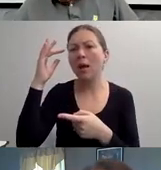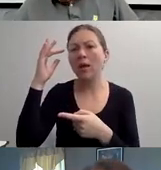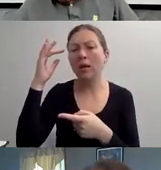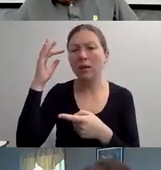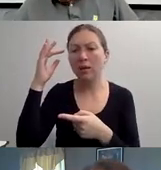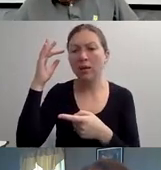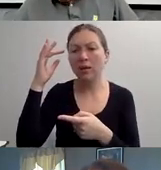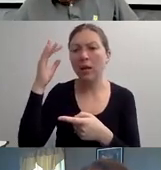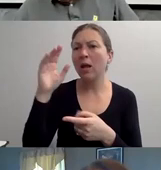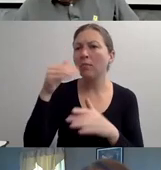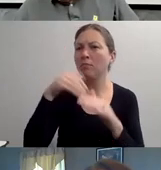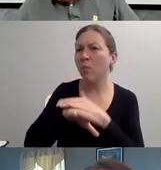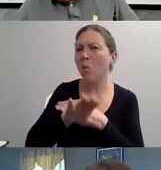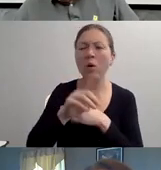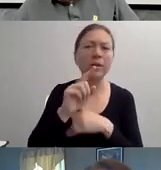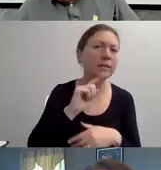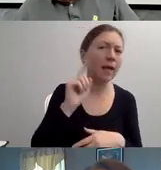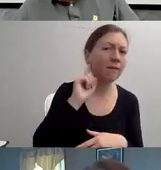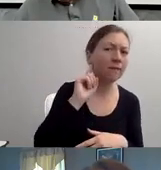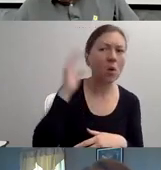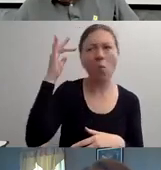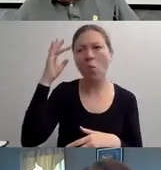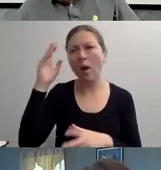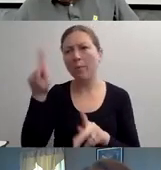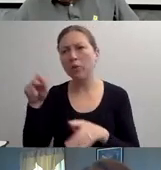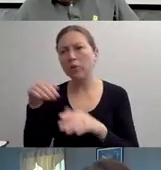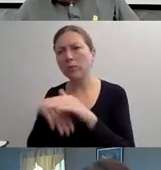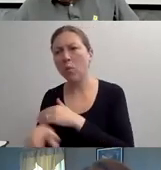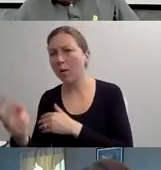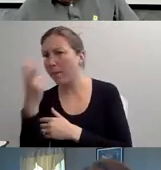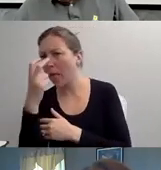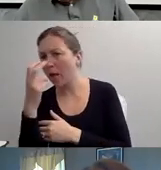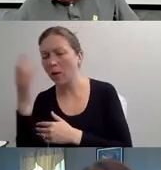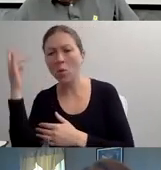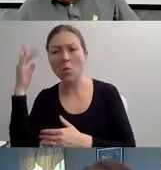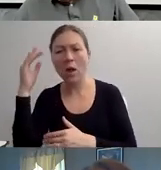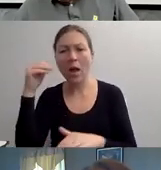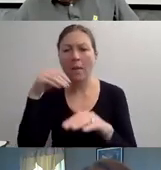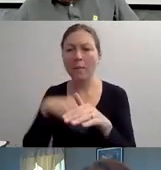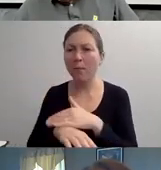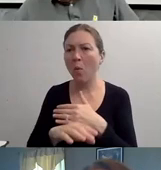IT WAS ALWAYS THE FAULT OF THE PERSON WITH THE DISABILITY WHO HAD THE DISABILITY."